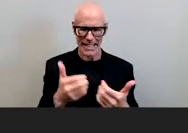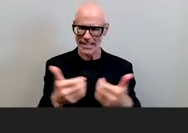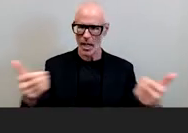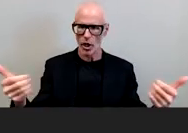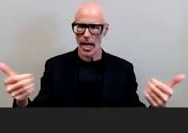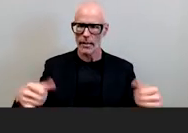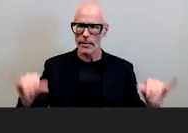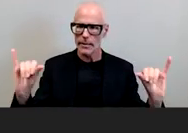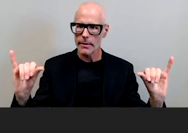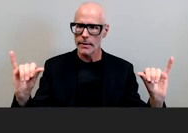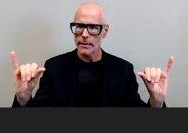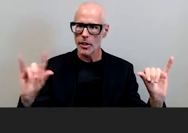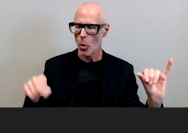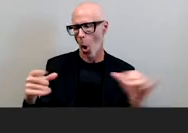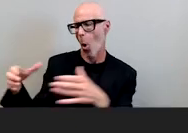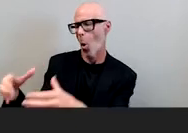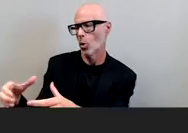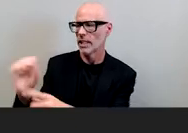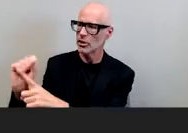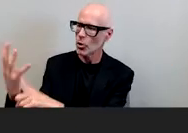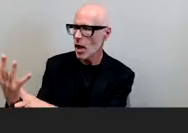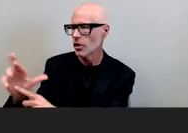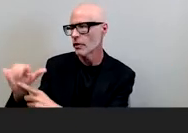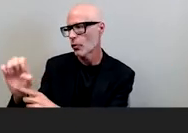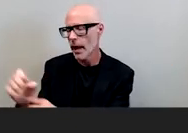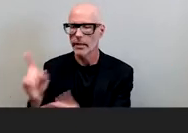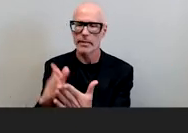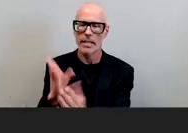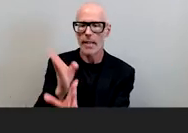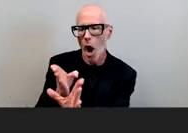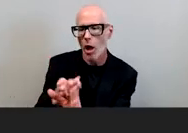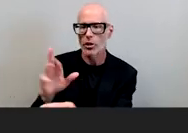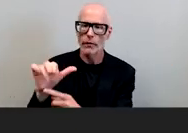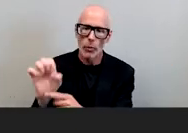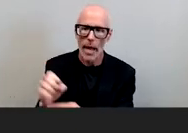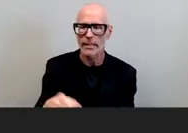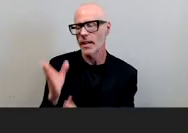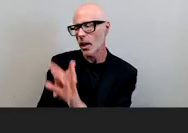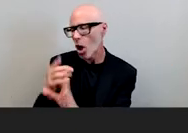to only sociology of race courses psychology or race or psychology or blackness courses or ethnic